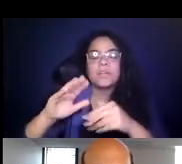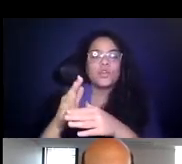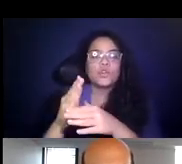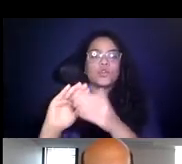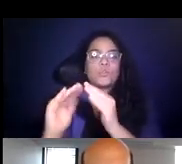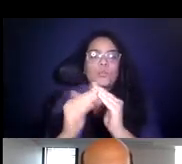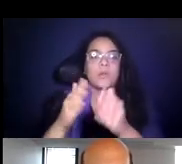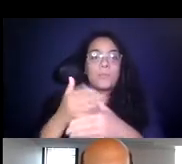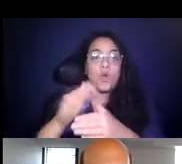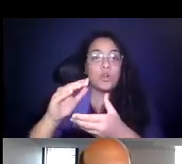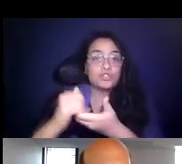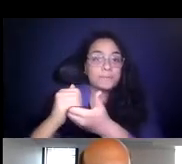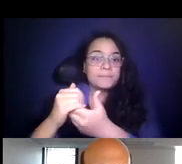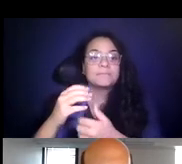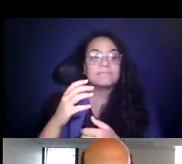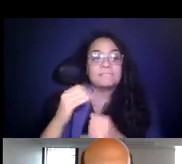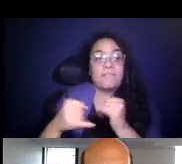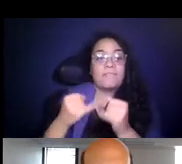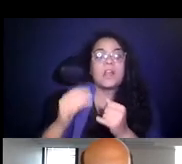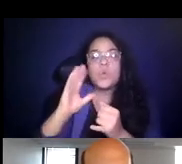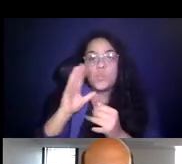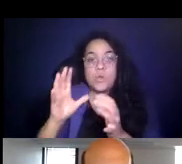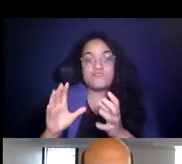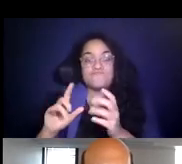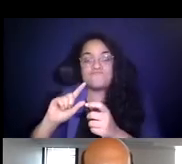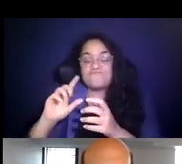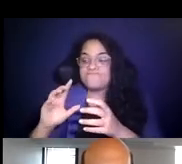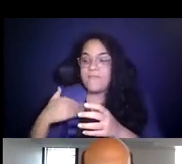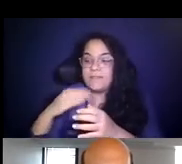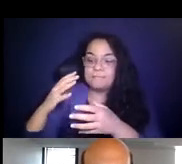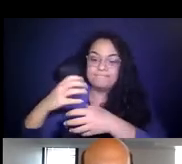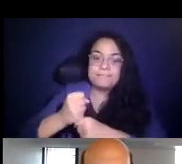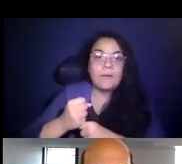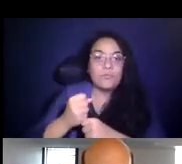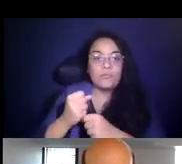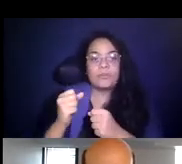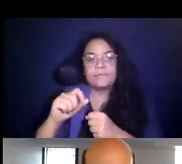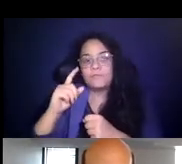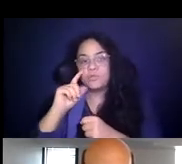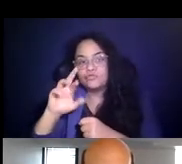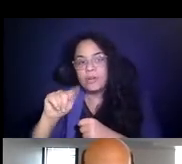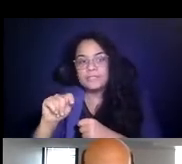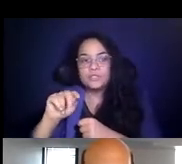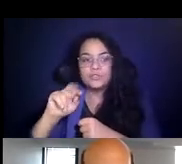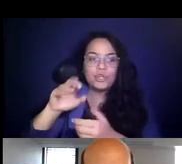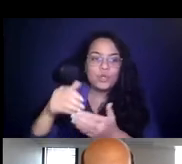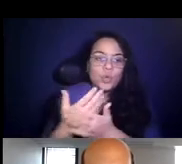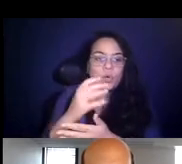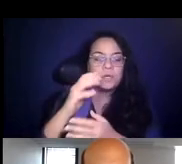15:25:18 Finally, we're going to wrap up and summarize everything we've learned in a Transit Renewal Initiative summit scheduled for later in 15:25:18 August.